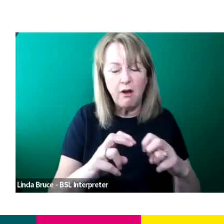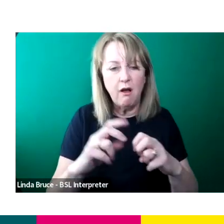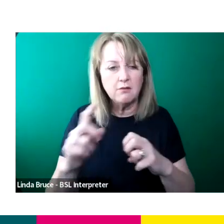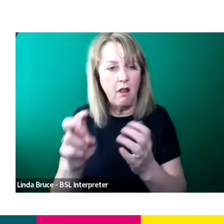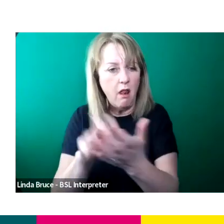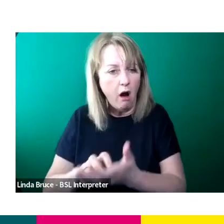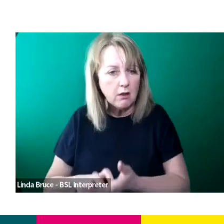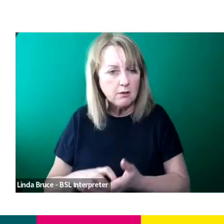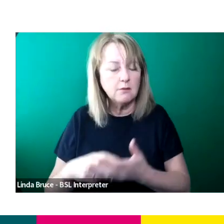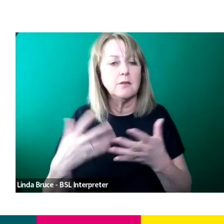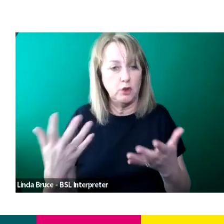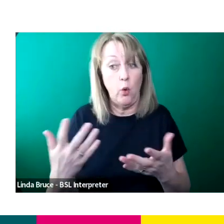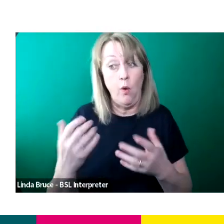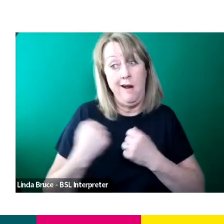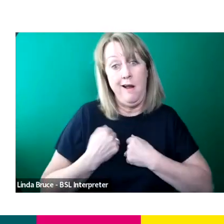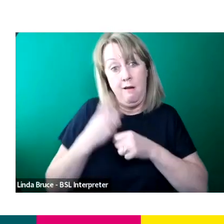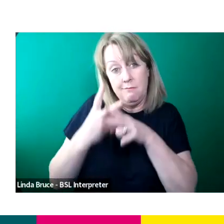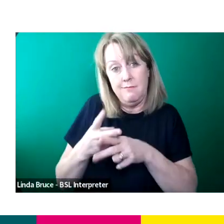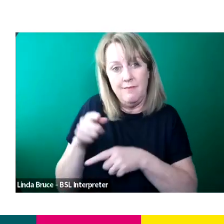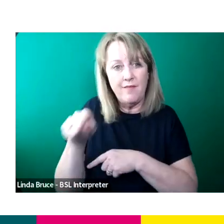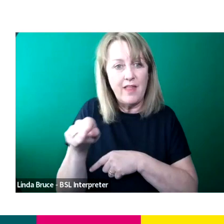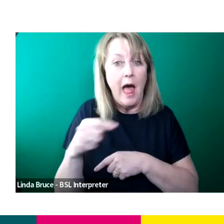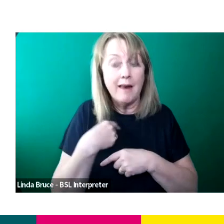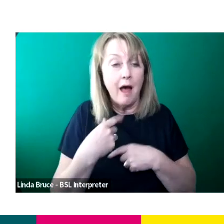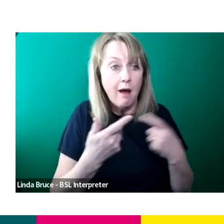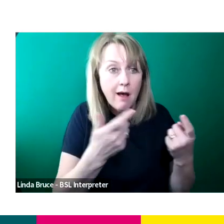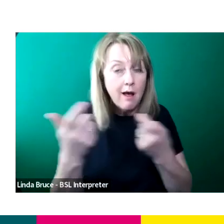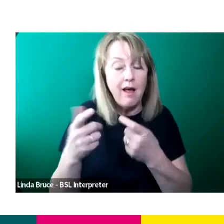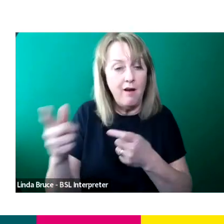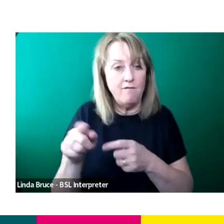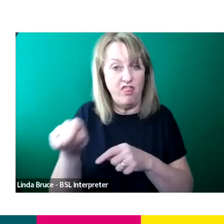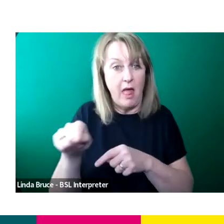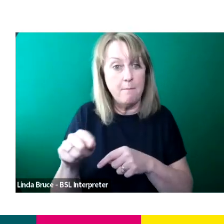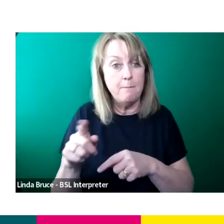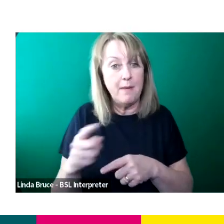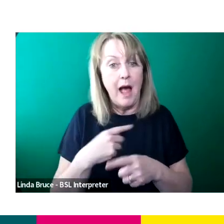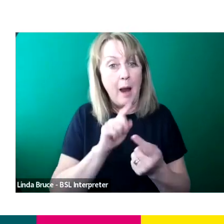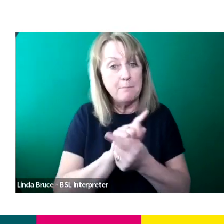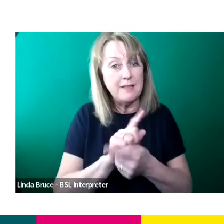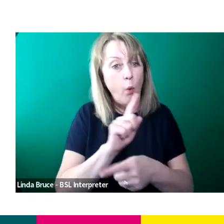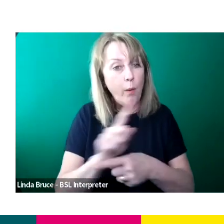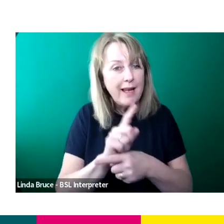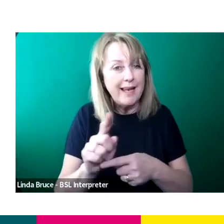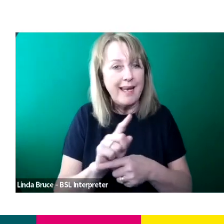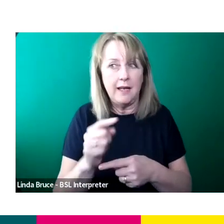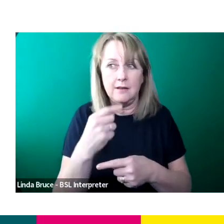And just do some talent searches for that. Meet weekly talent as well, new people who want to get into the industry.